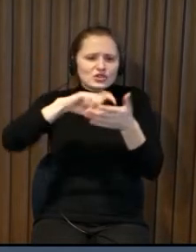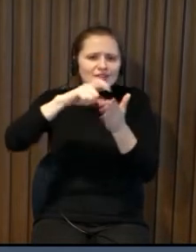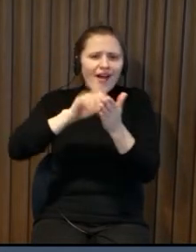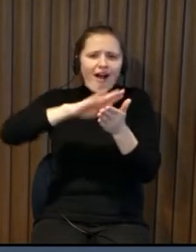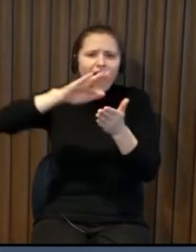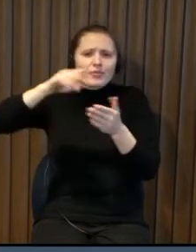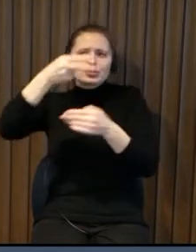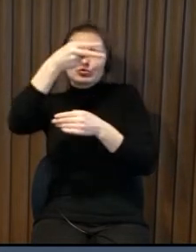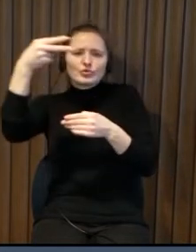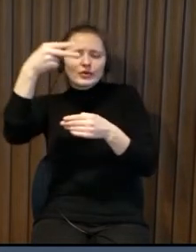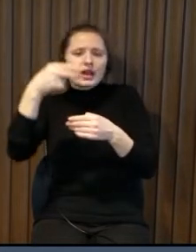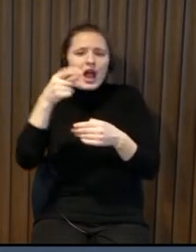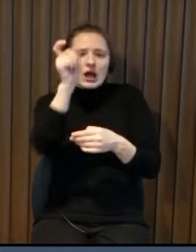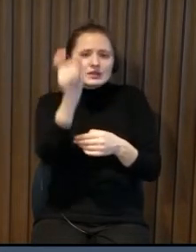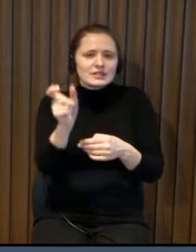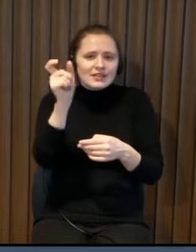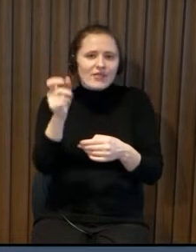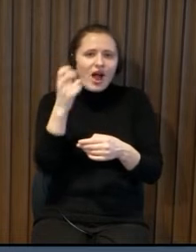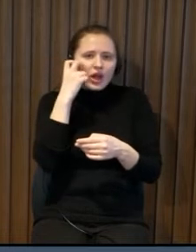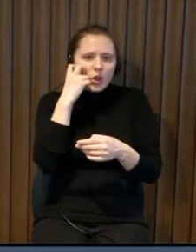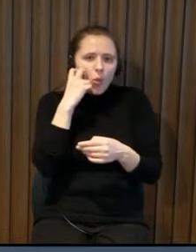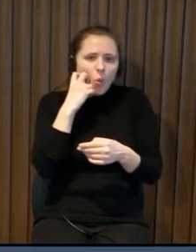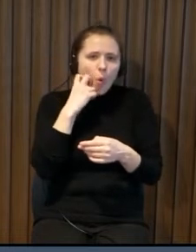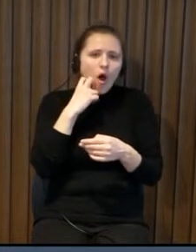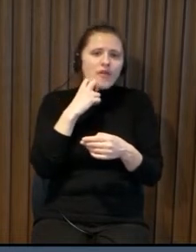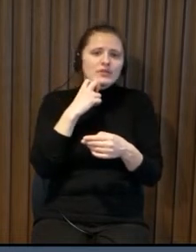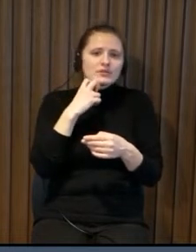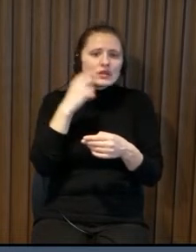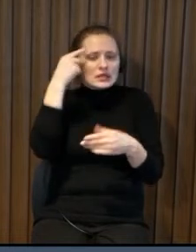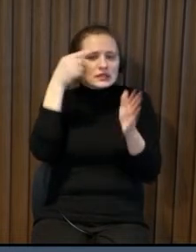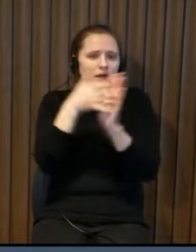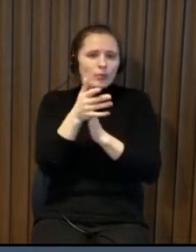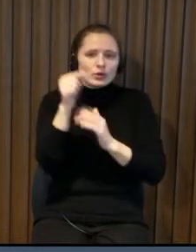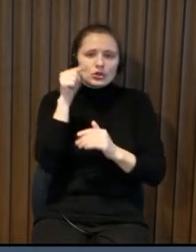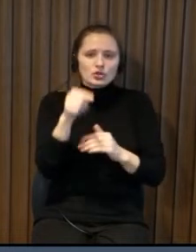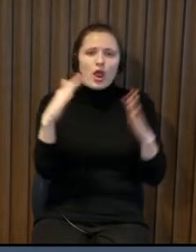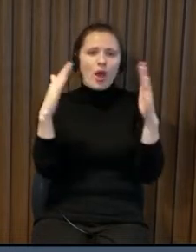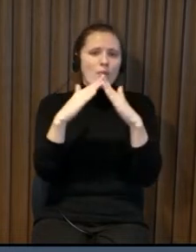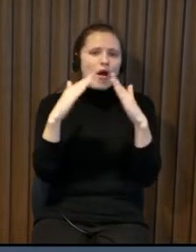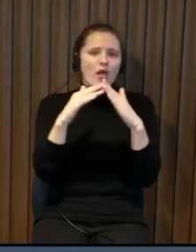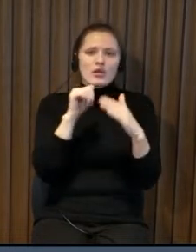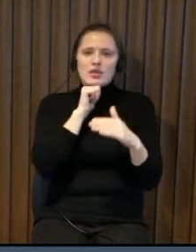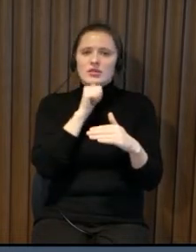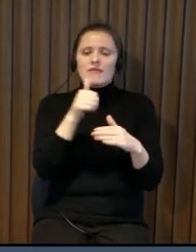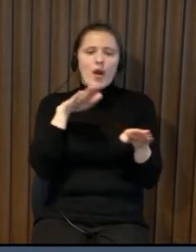more comfortable and one floor but um nah but before we had a lot of buildings